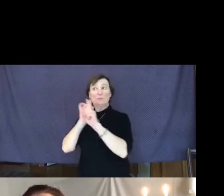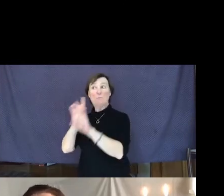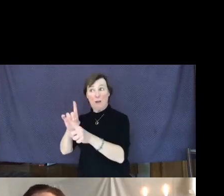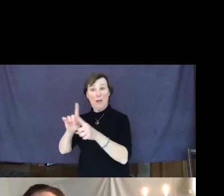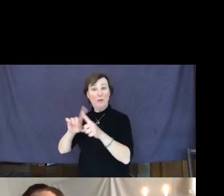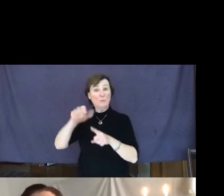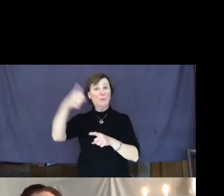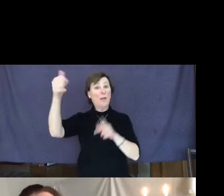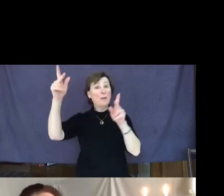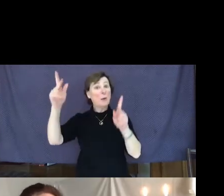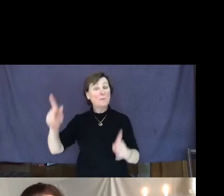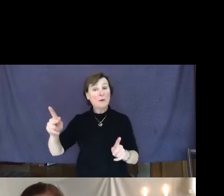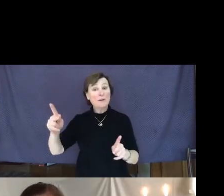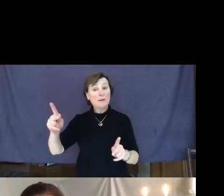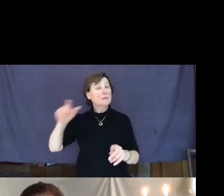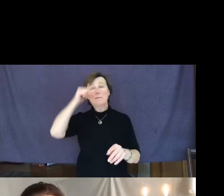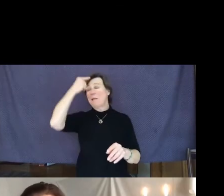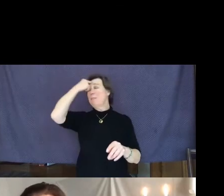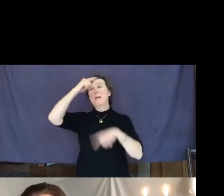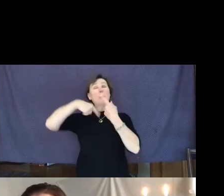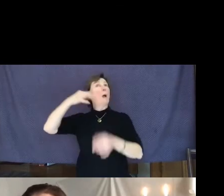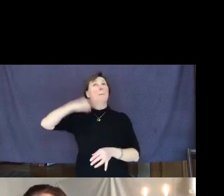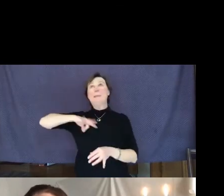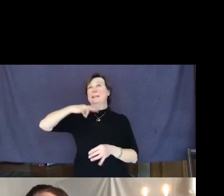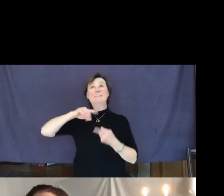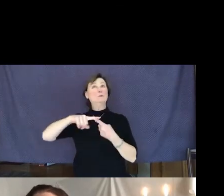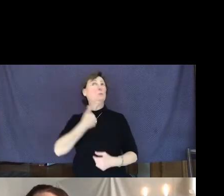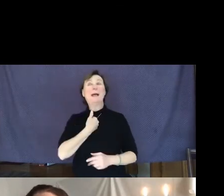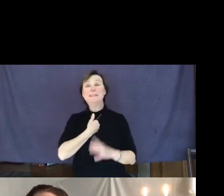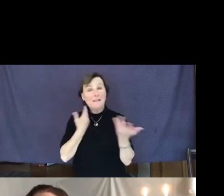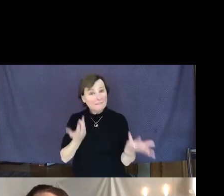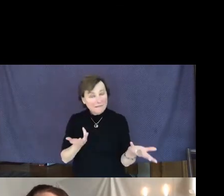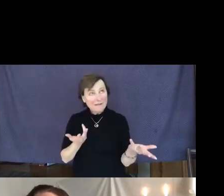without thinking of the benefit to yourself?